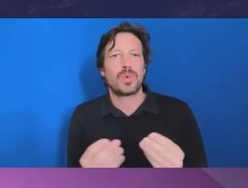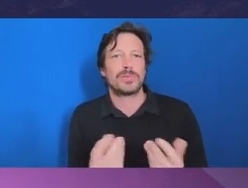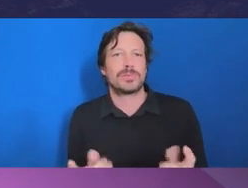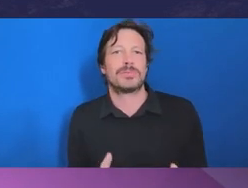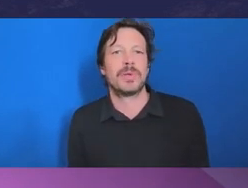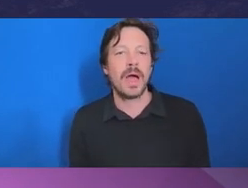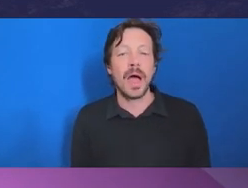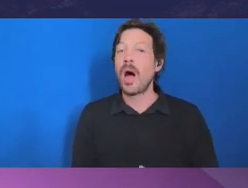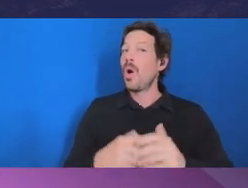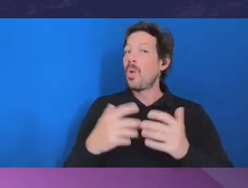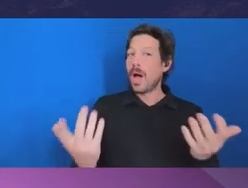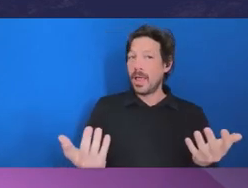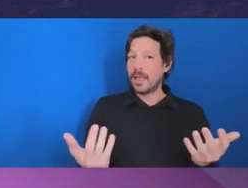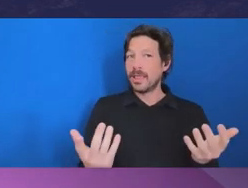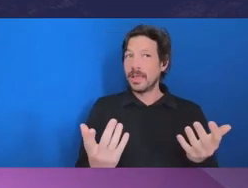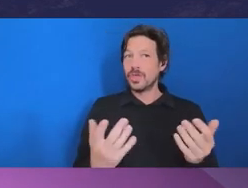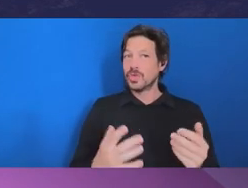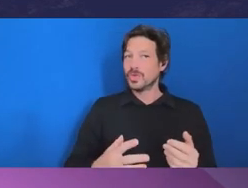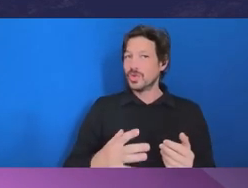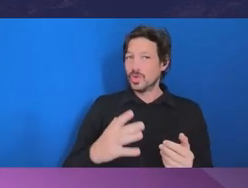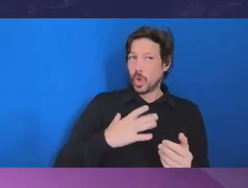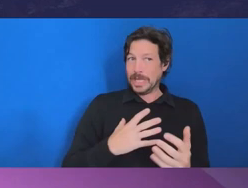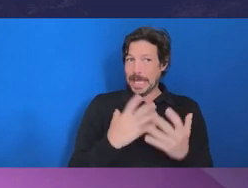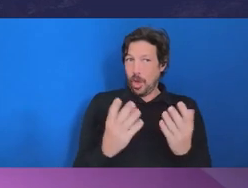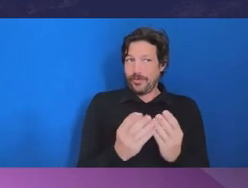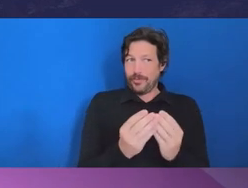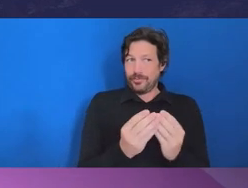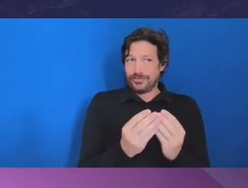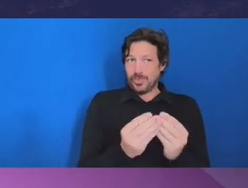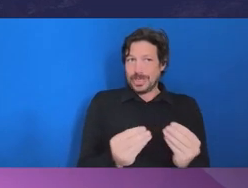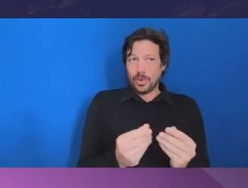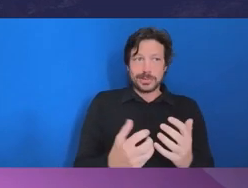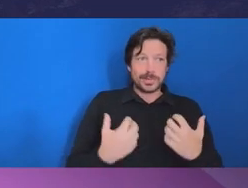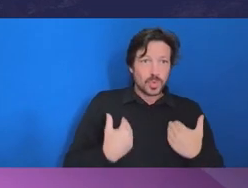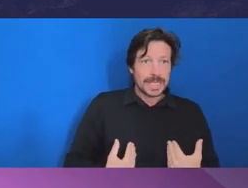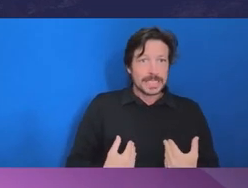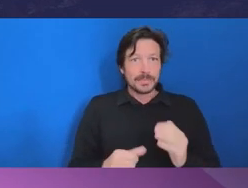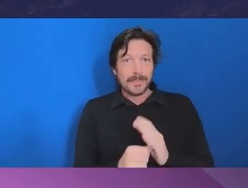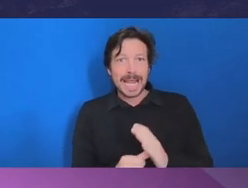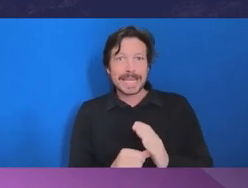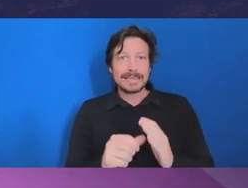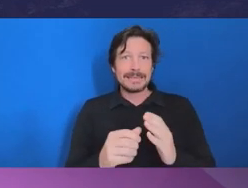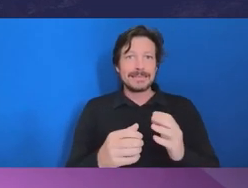to set the tone that integrity matters. So, you know, this is simply, you know, you have the tiniest agency, you know,